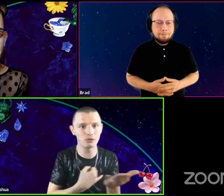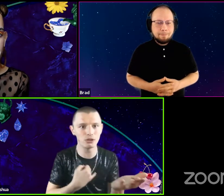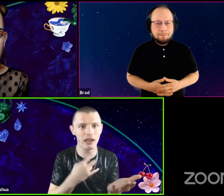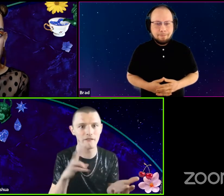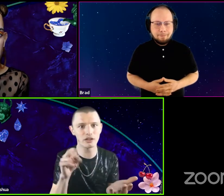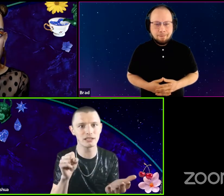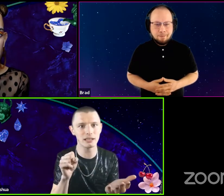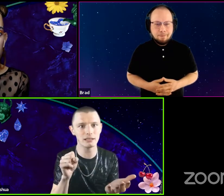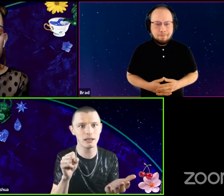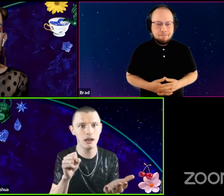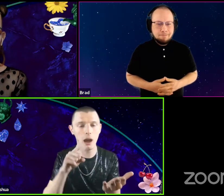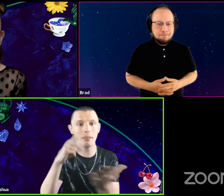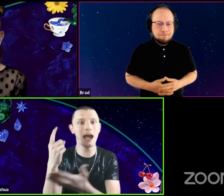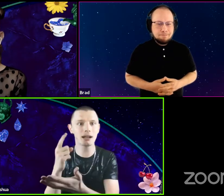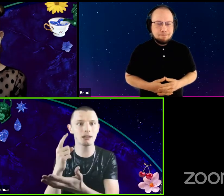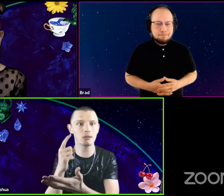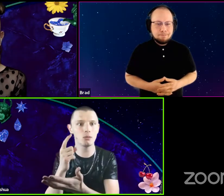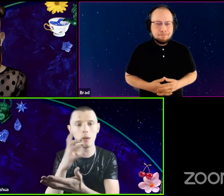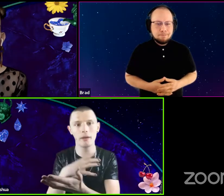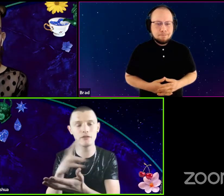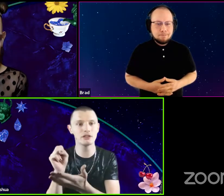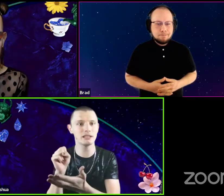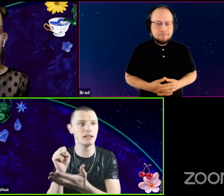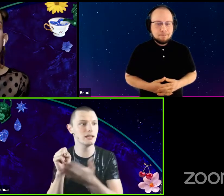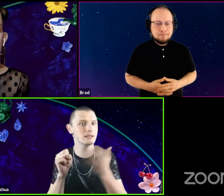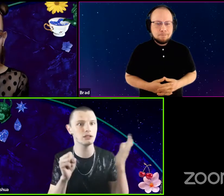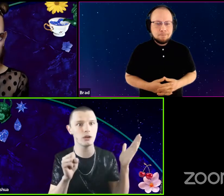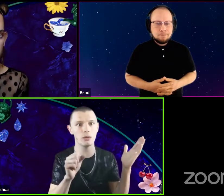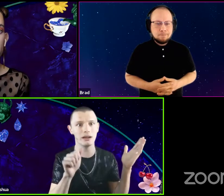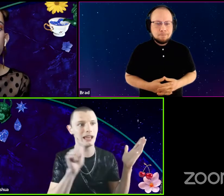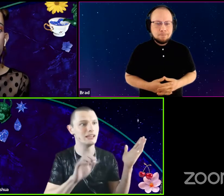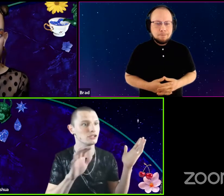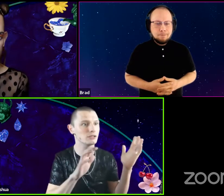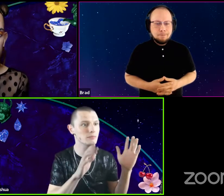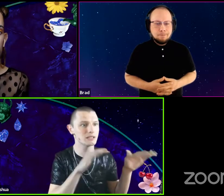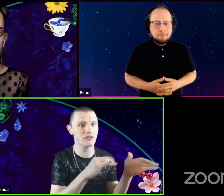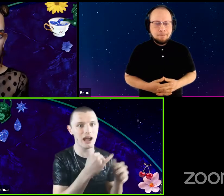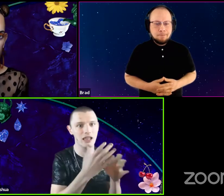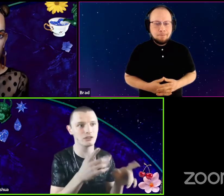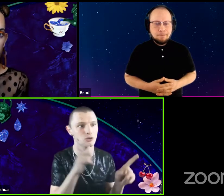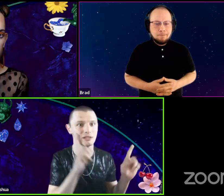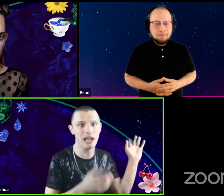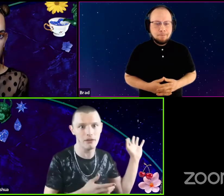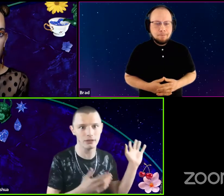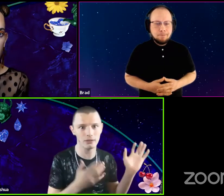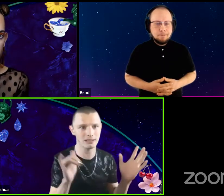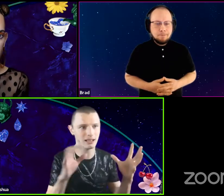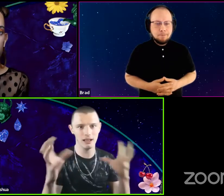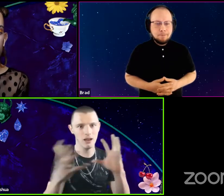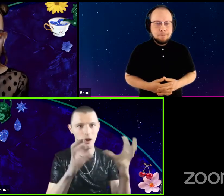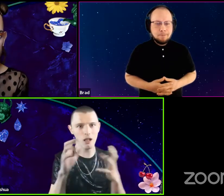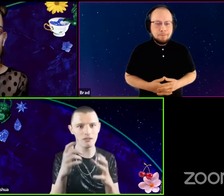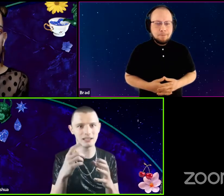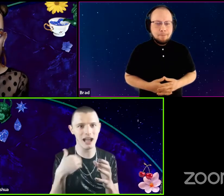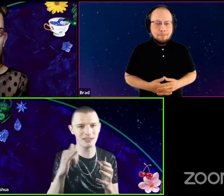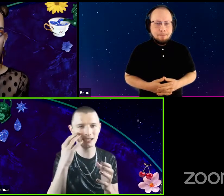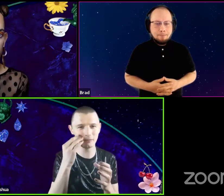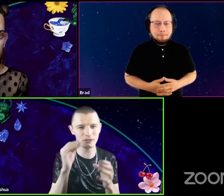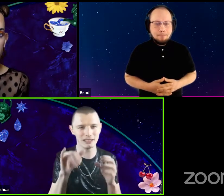and Juliet versus, a Black woman, versus, you know, an Asian Pacific Islander who's deaf, you know. It's like that all of us have these experiences